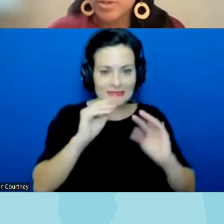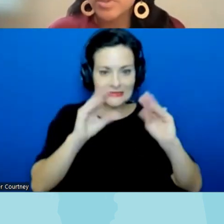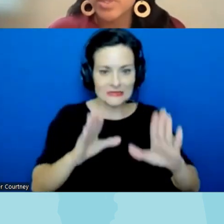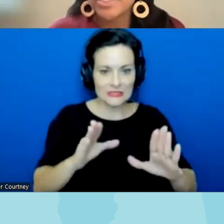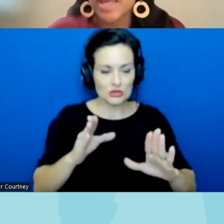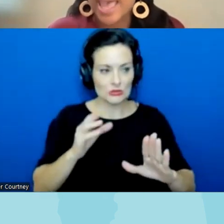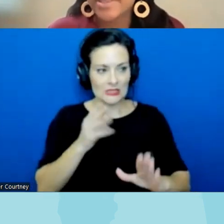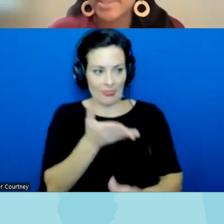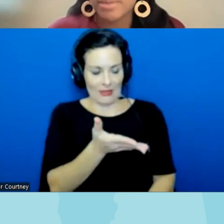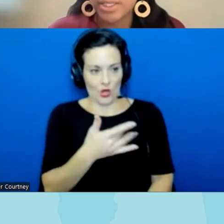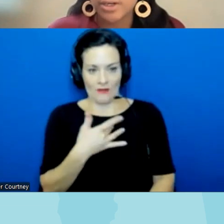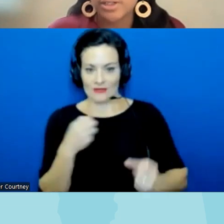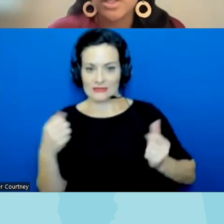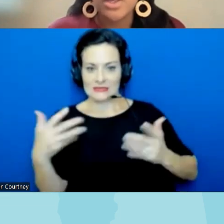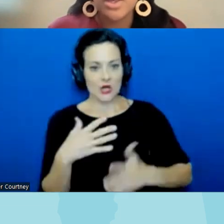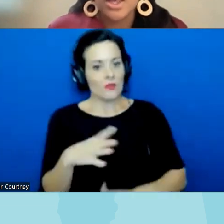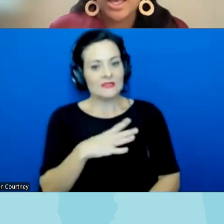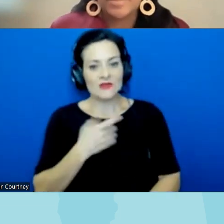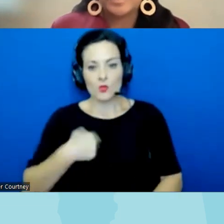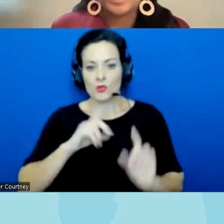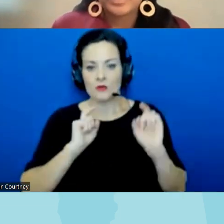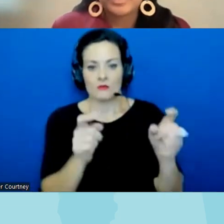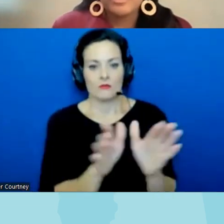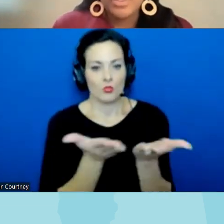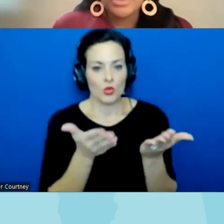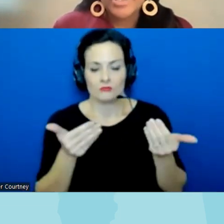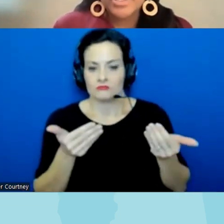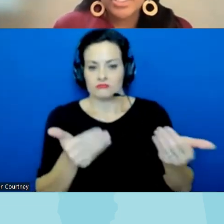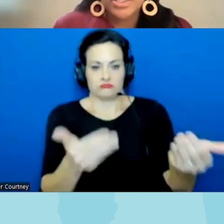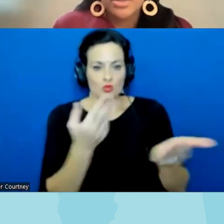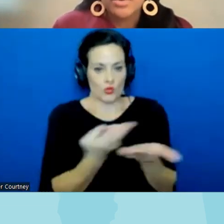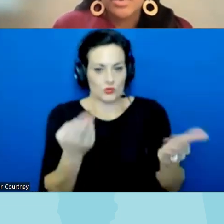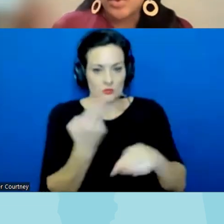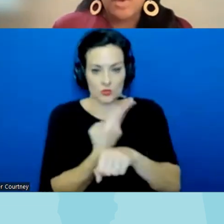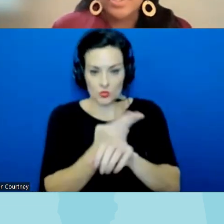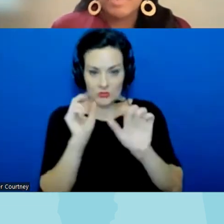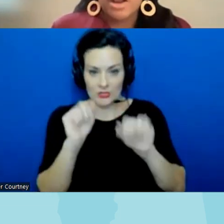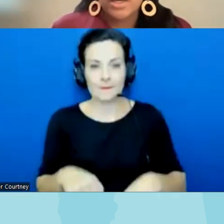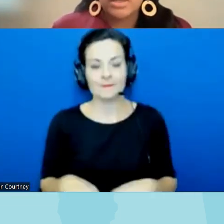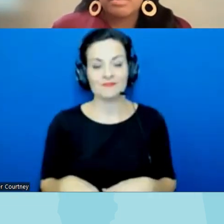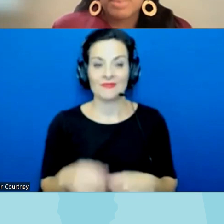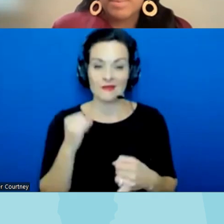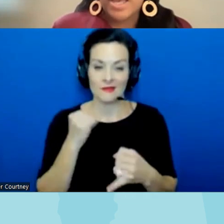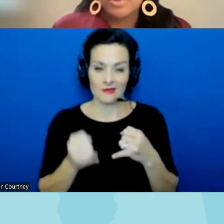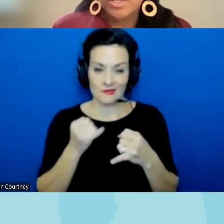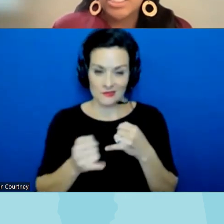room so they could still access that material um lastly we're always empowering bipoc communities